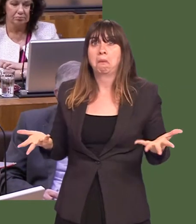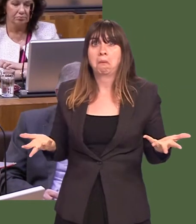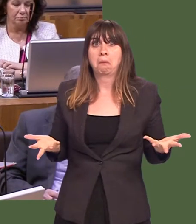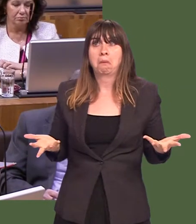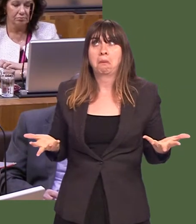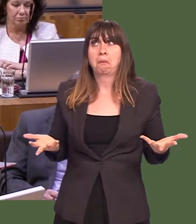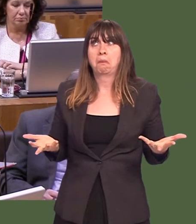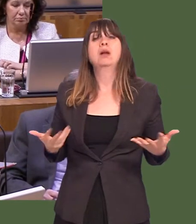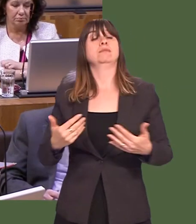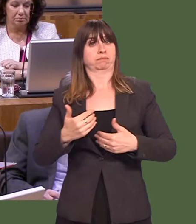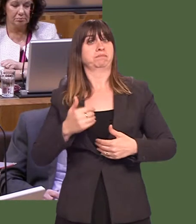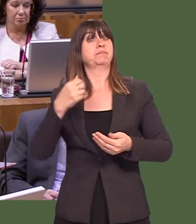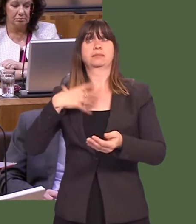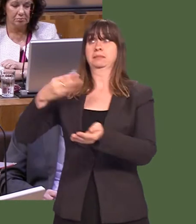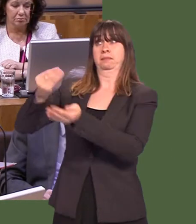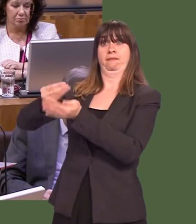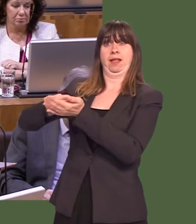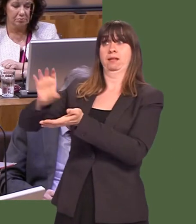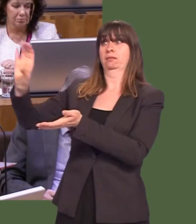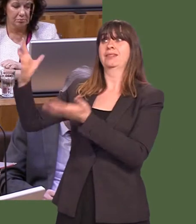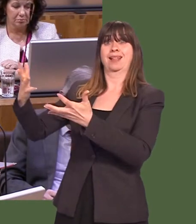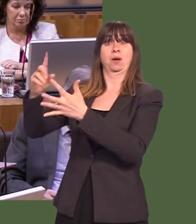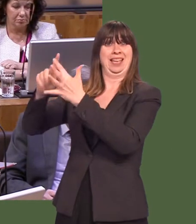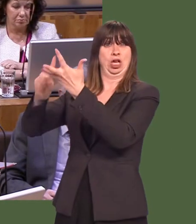I have an easy answer, and thatís quite simply for the pot of money to be made available,